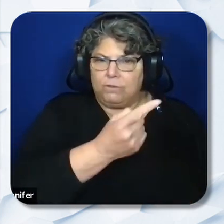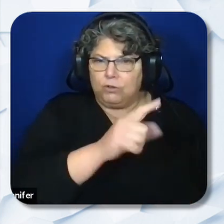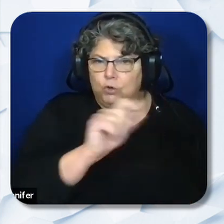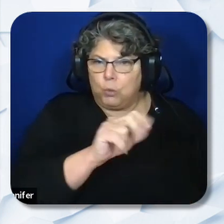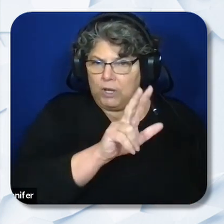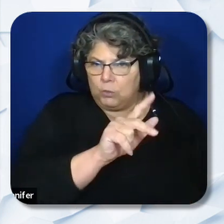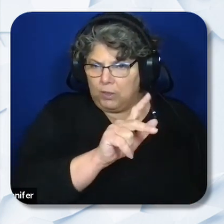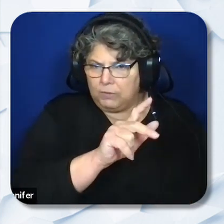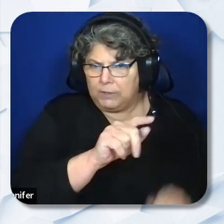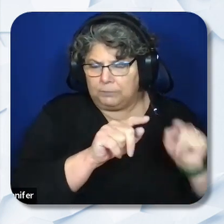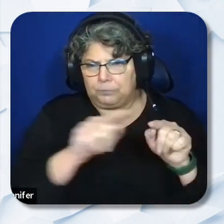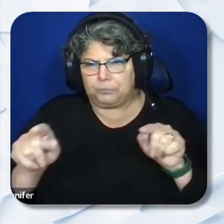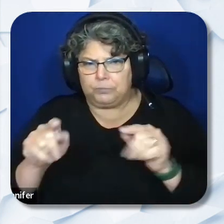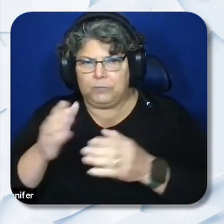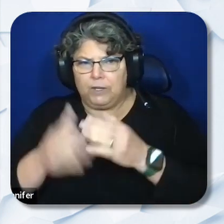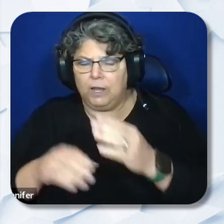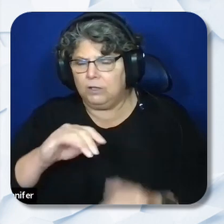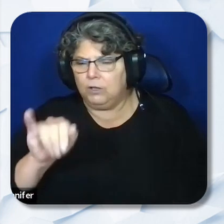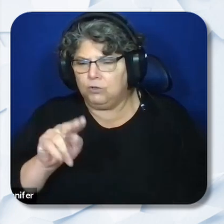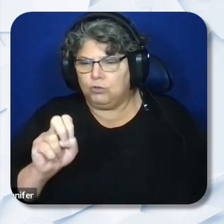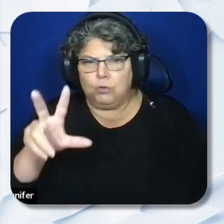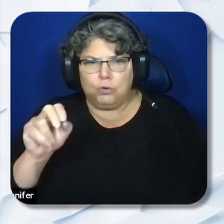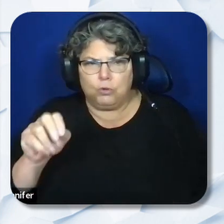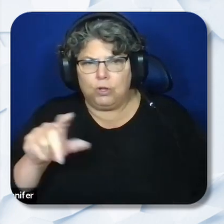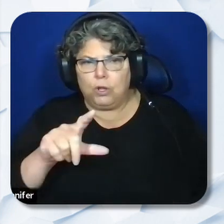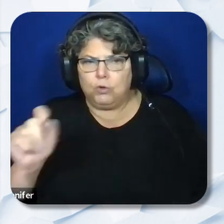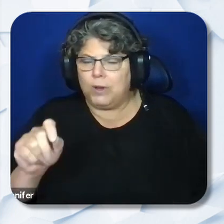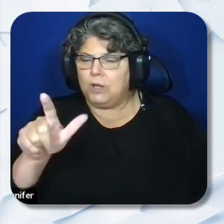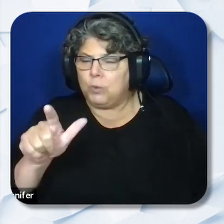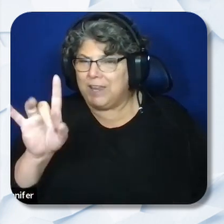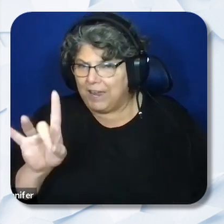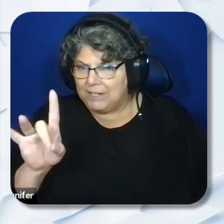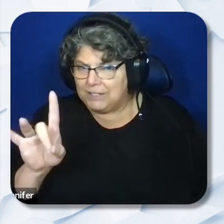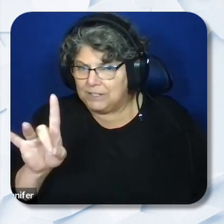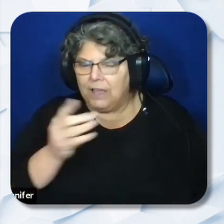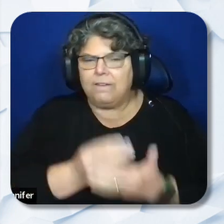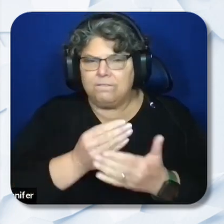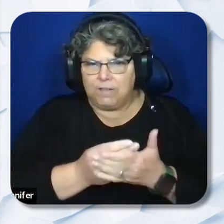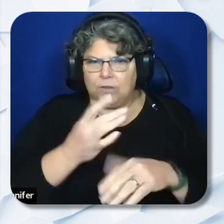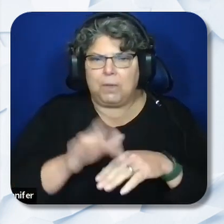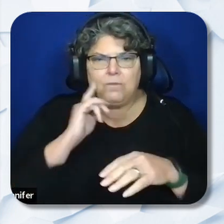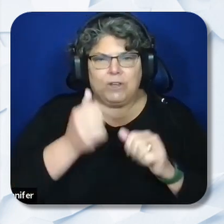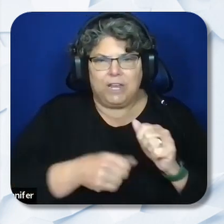and ending June 30, 2028 funds are available to each applicant based on the application